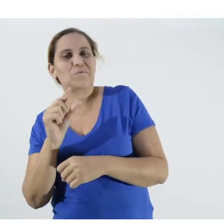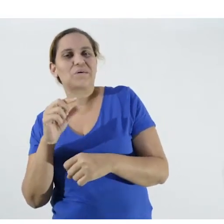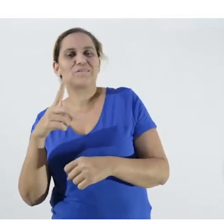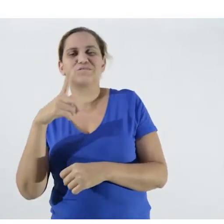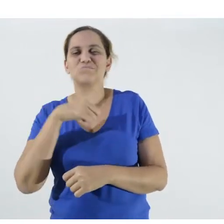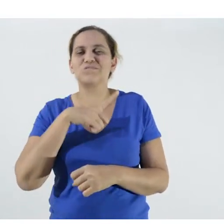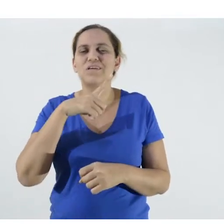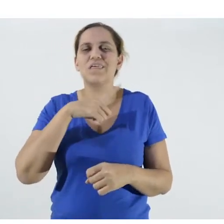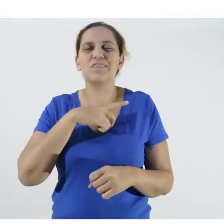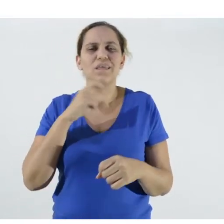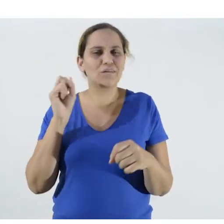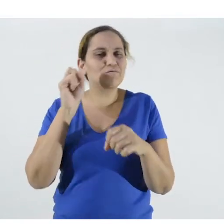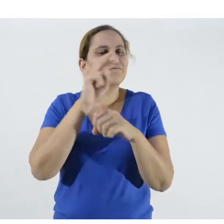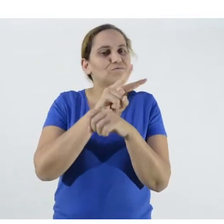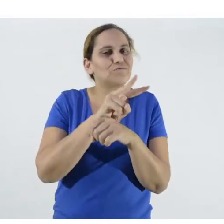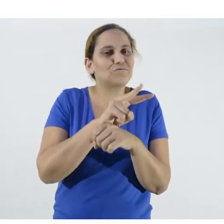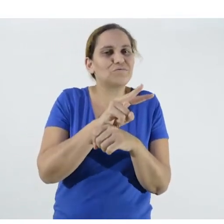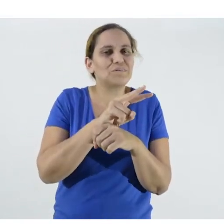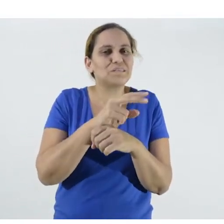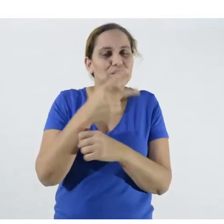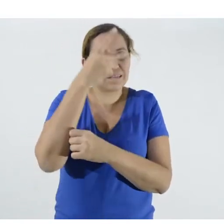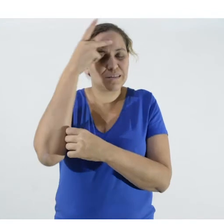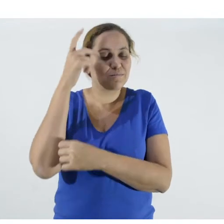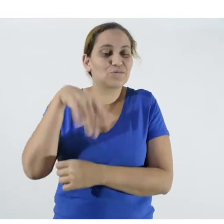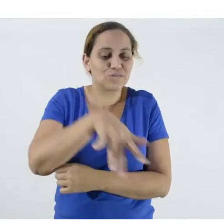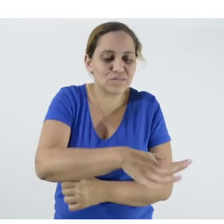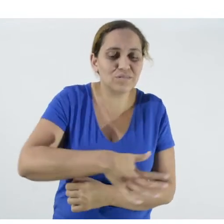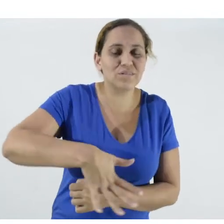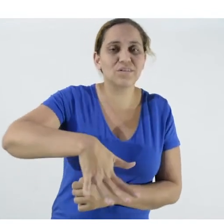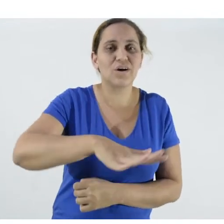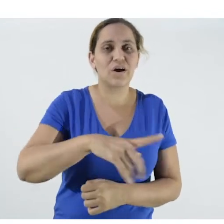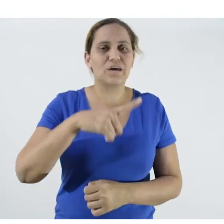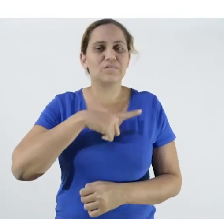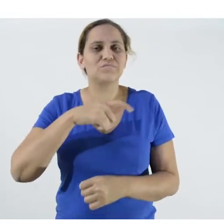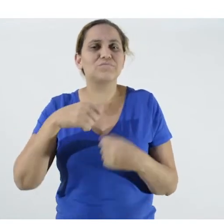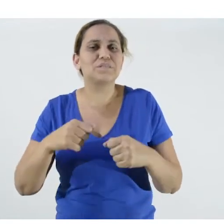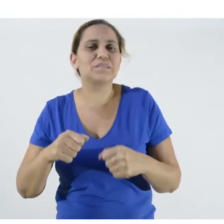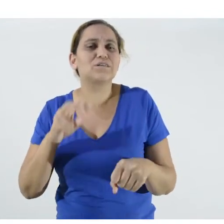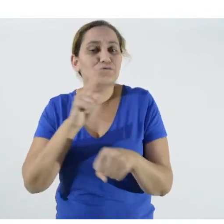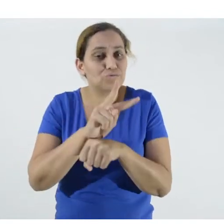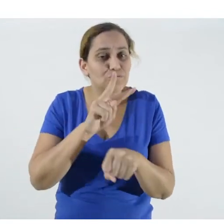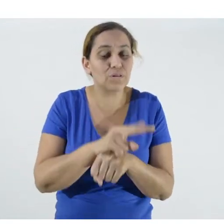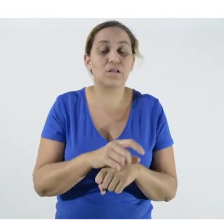receive a visit from the extension worker on your property. I'll give you some tips.